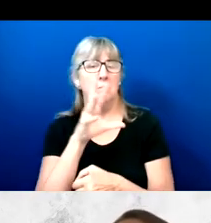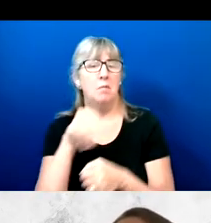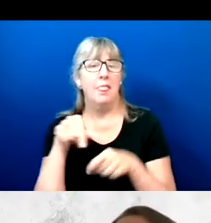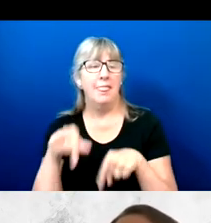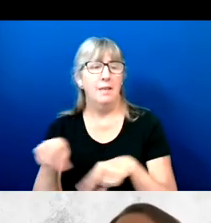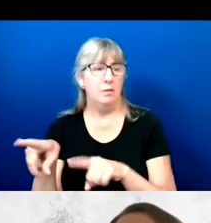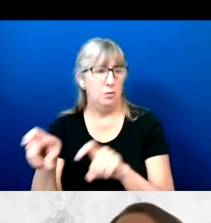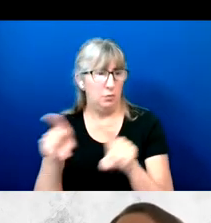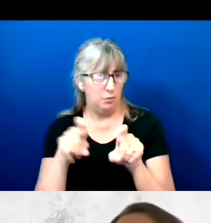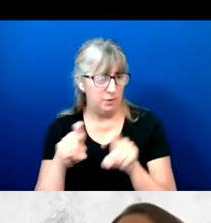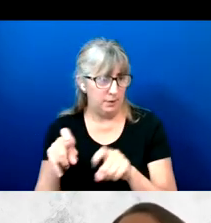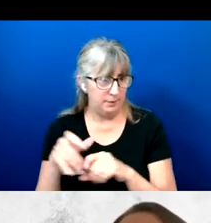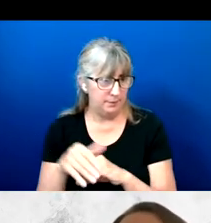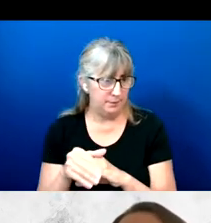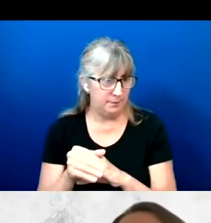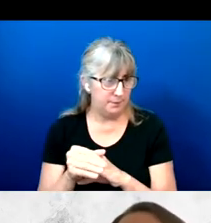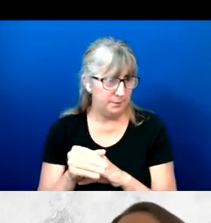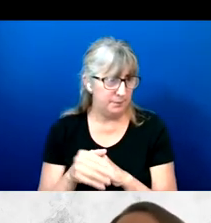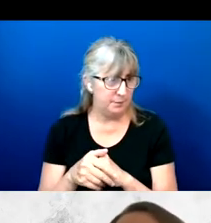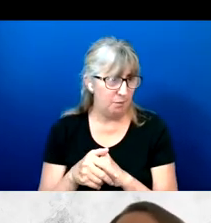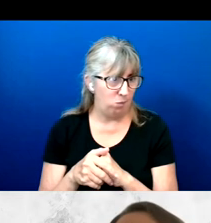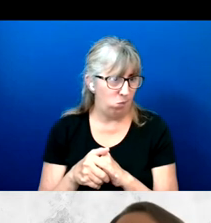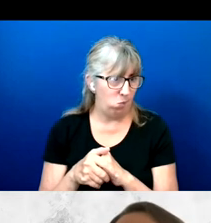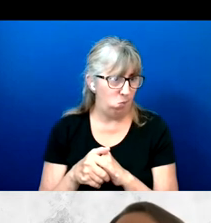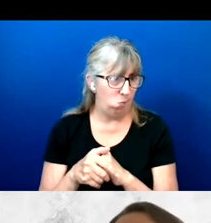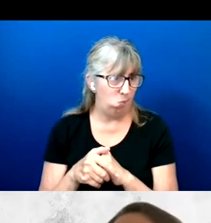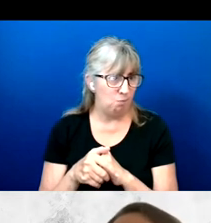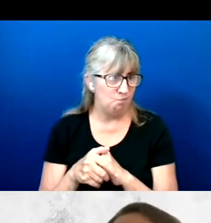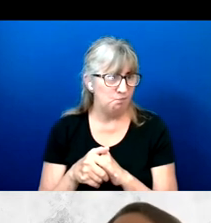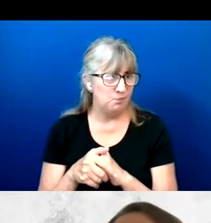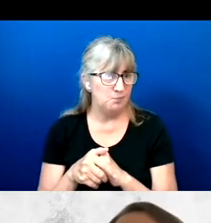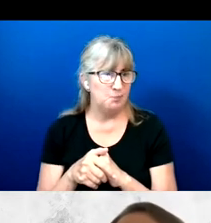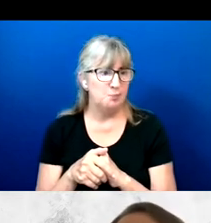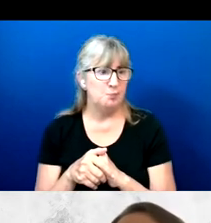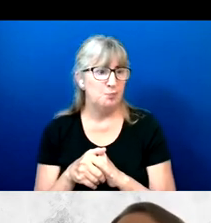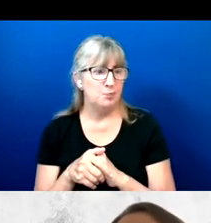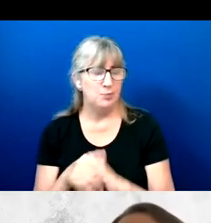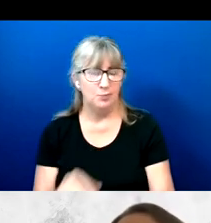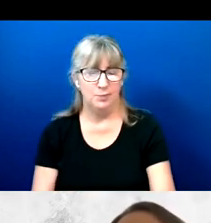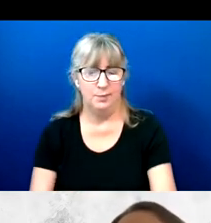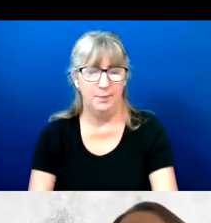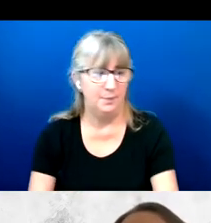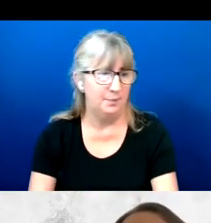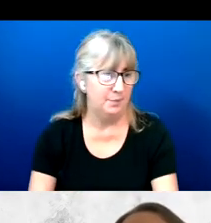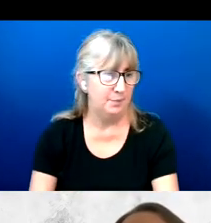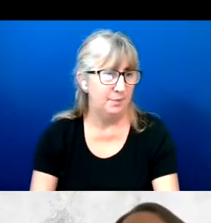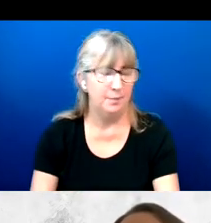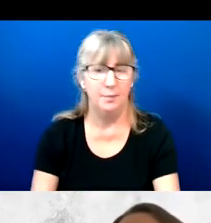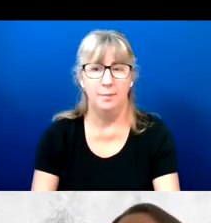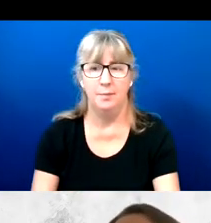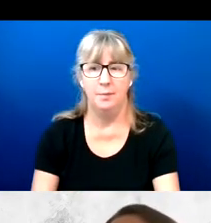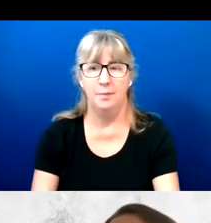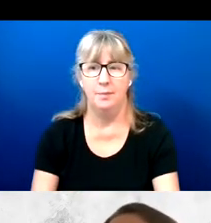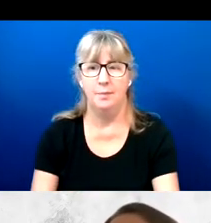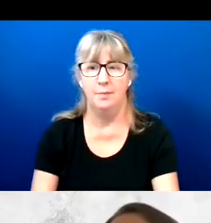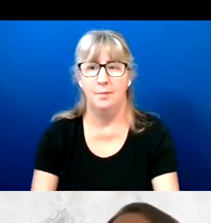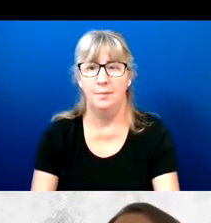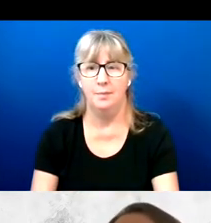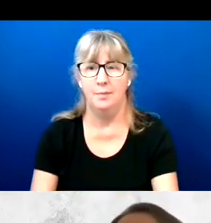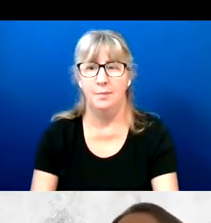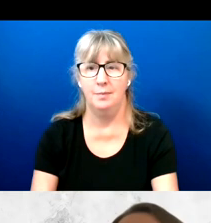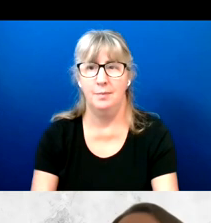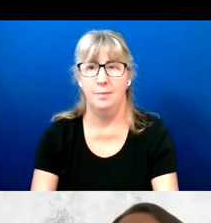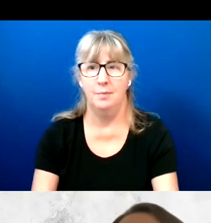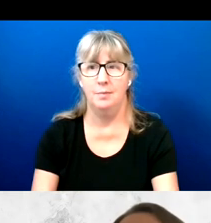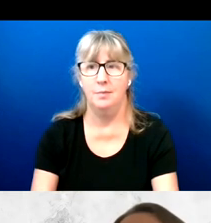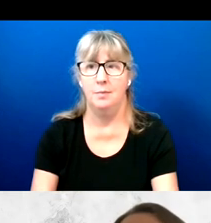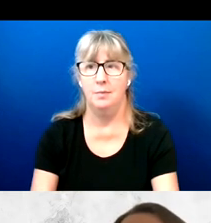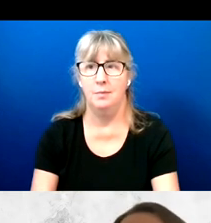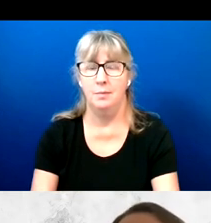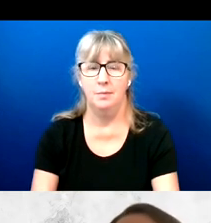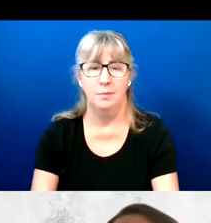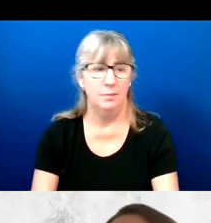Among the 2400 respondents, overall 359 self-identified as people with disabilities.